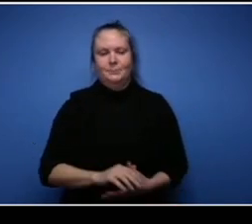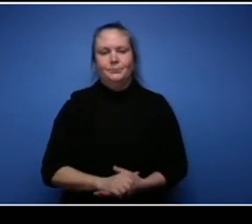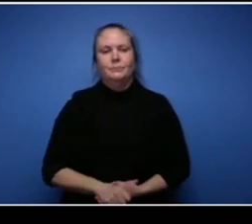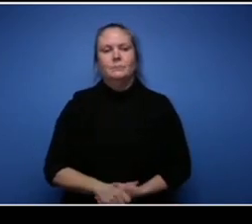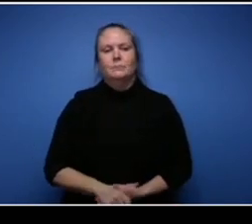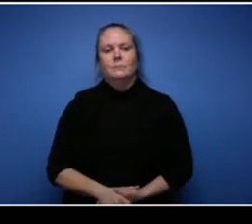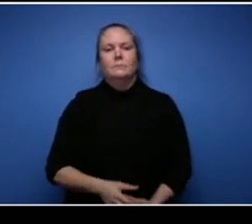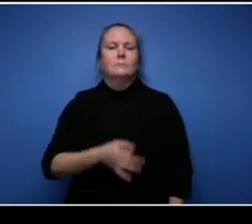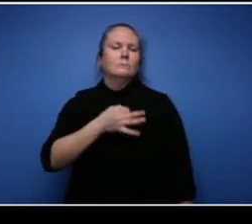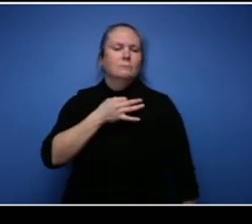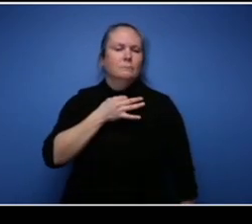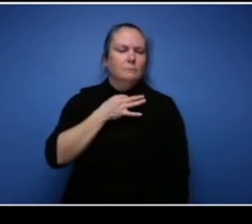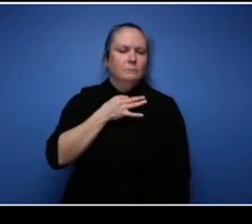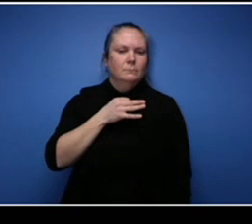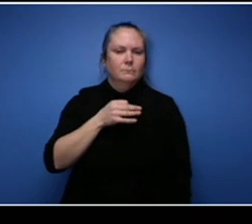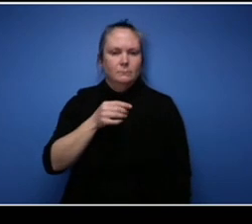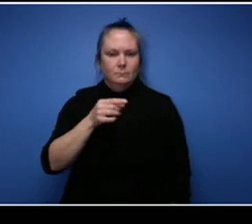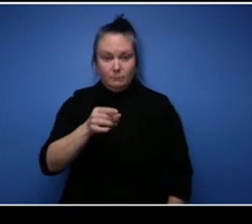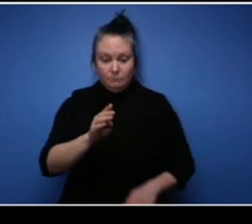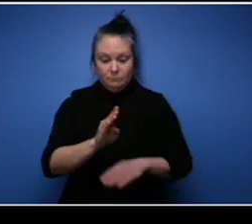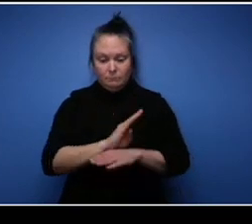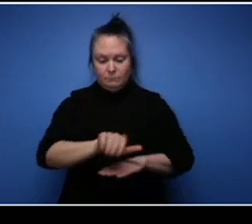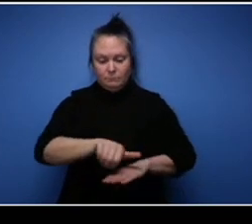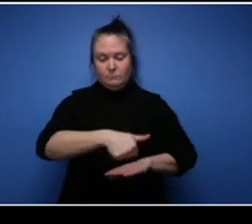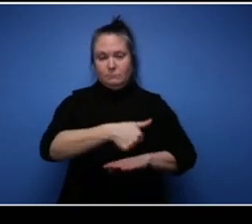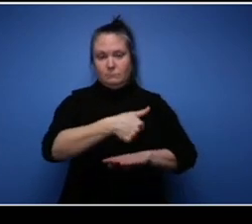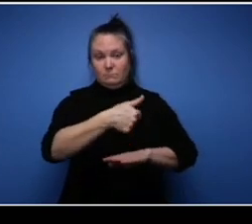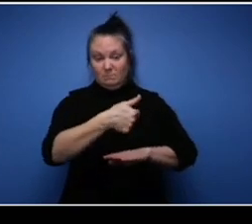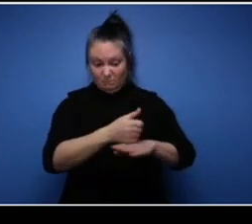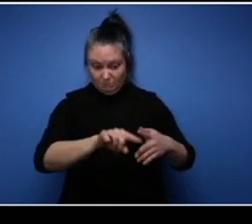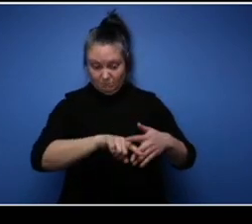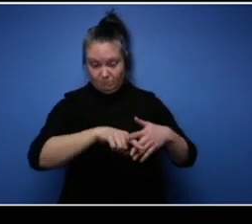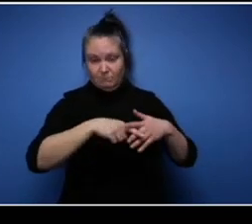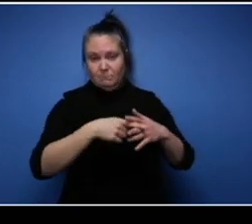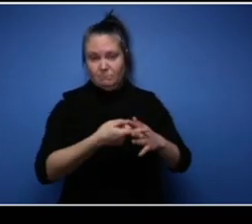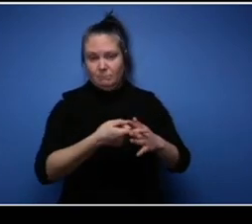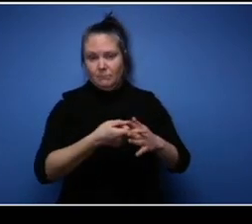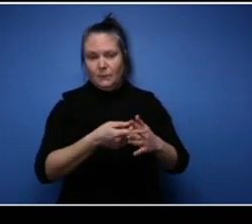to start-up your business in the early stage?